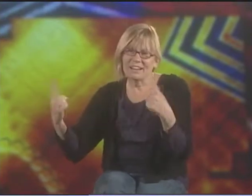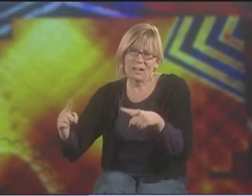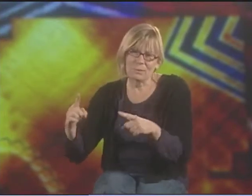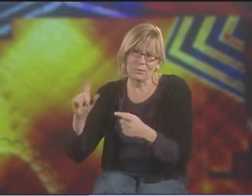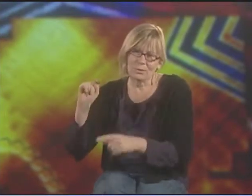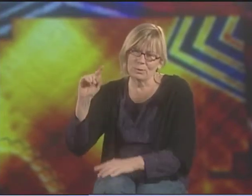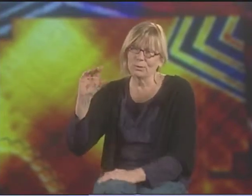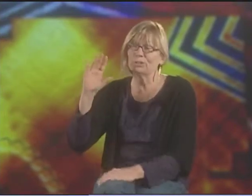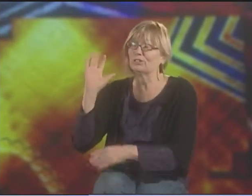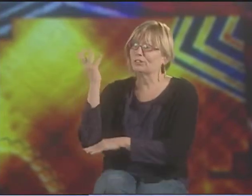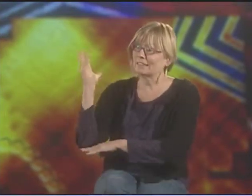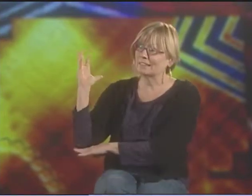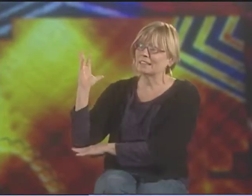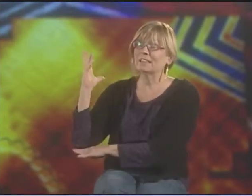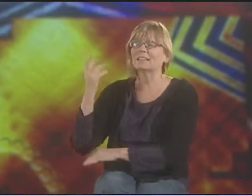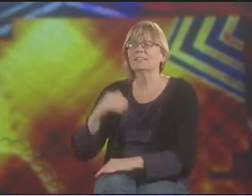DIFFERENT THINGS HAPPEN TO THIS TREE.